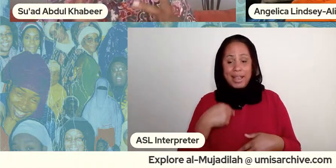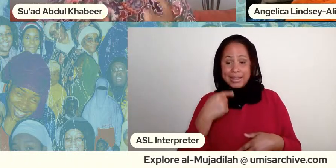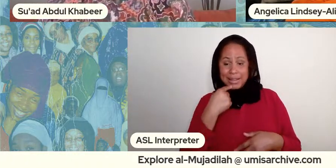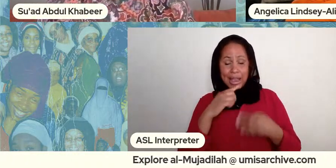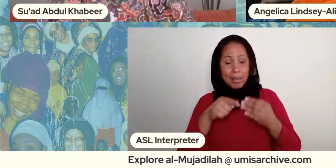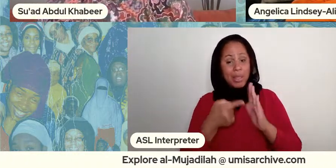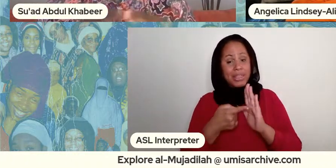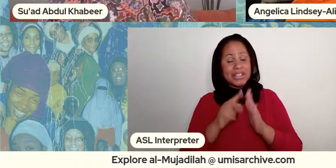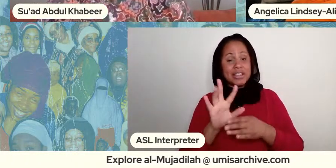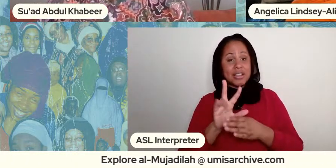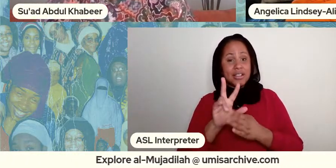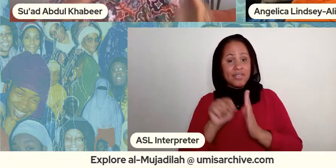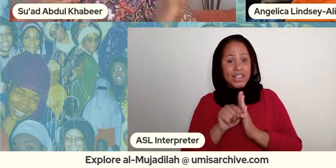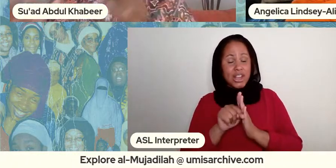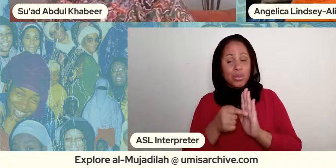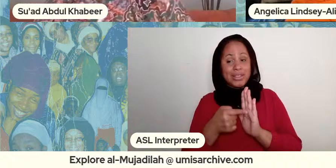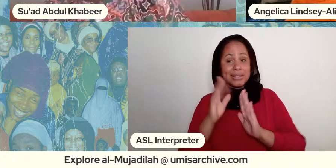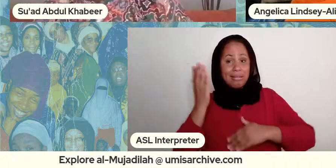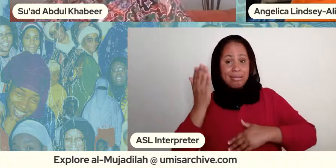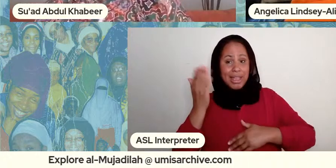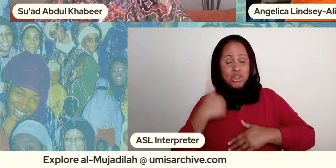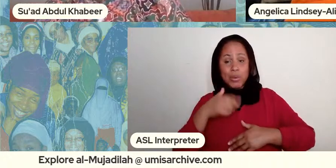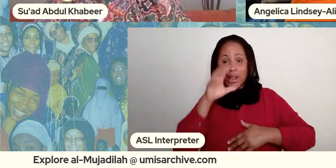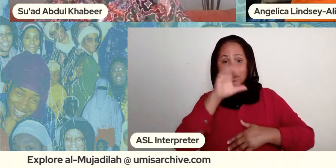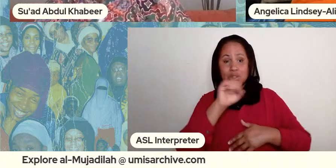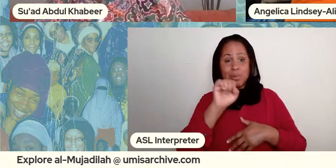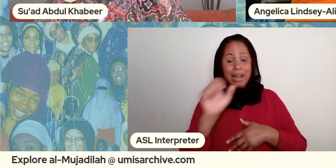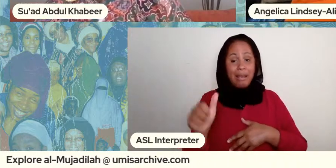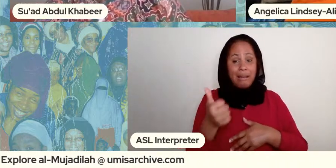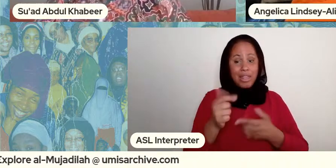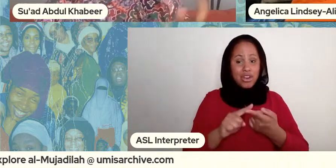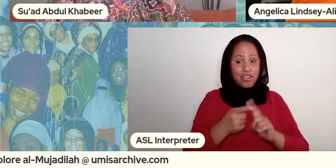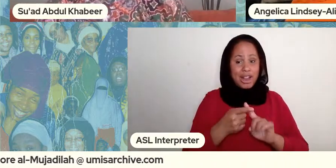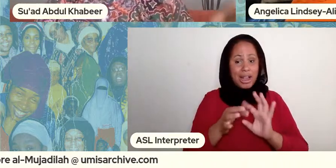in this lecture what i'm assuming is another friend of my mother sister jamila deep she had